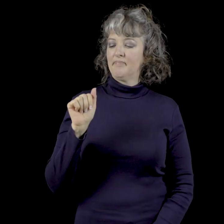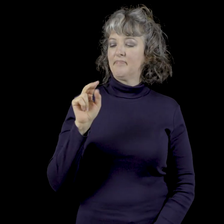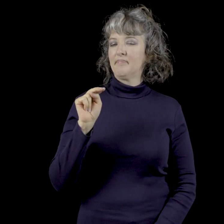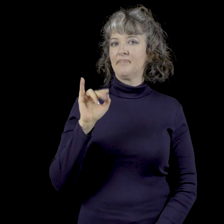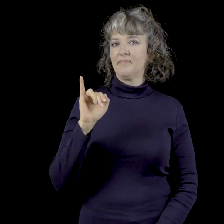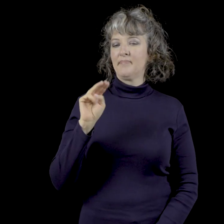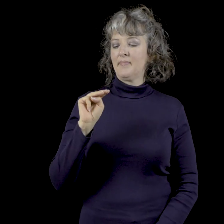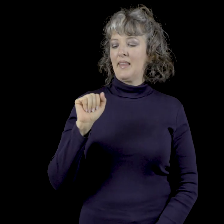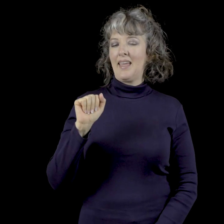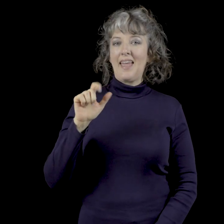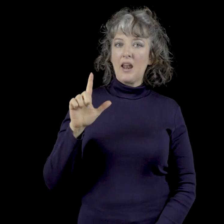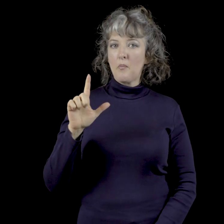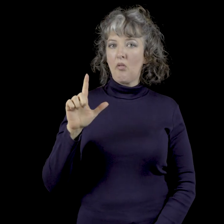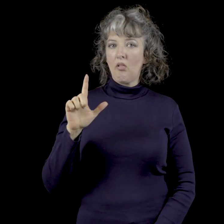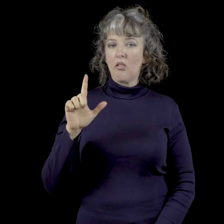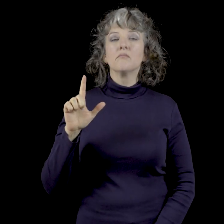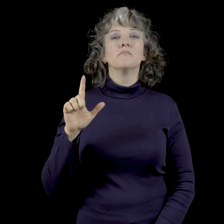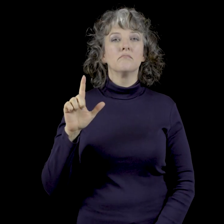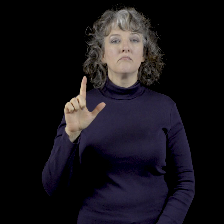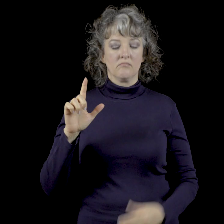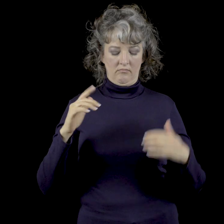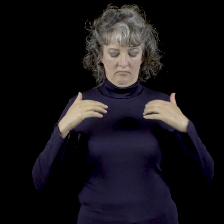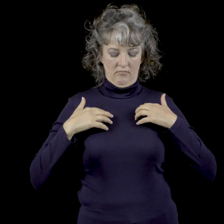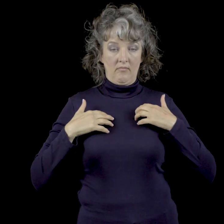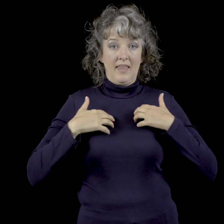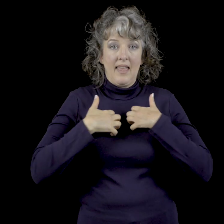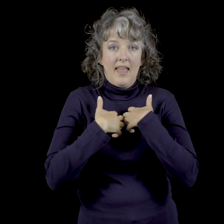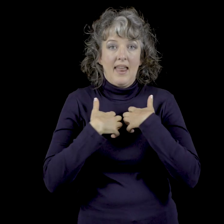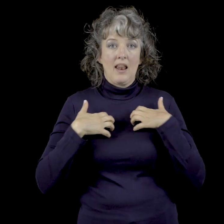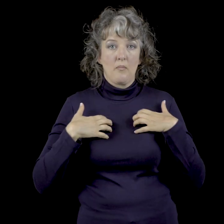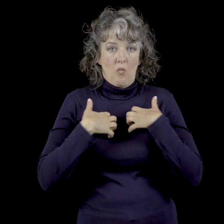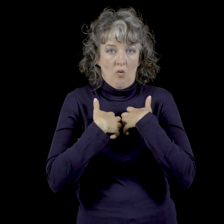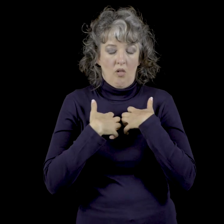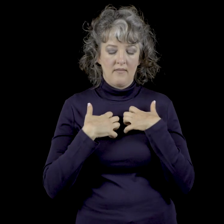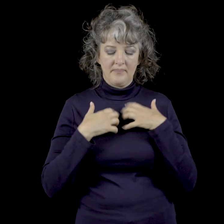A-N-I-M-A-L Animal